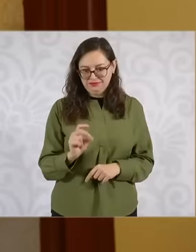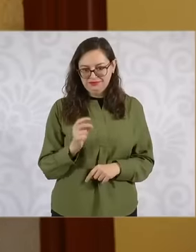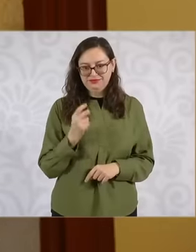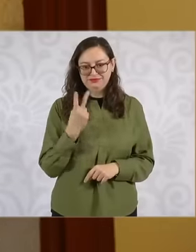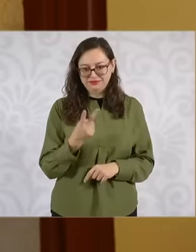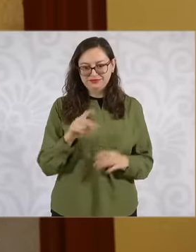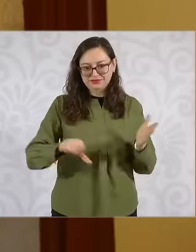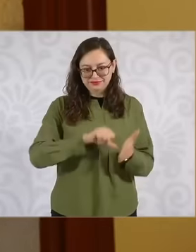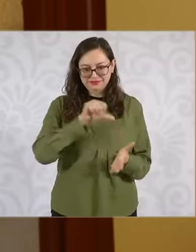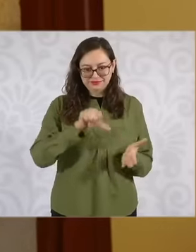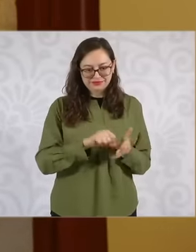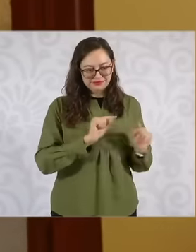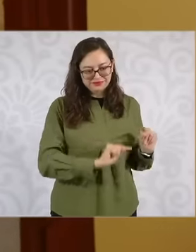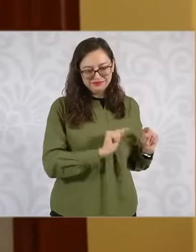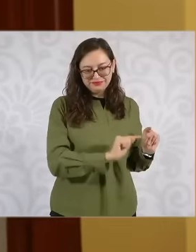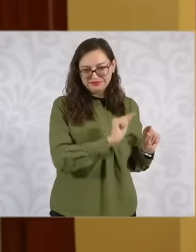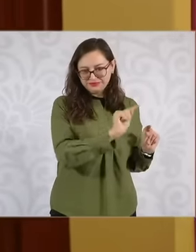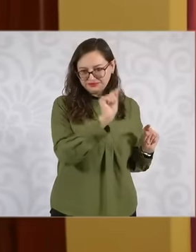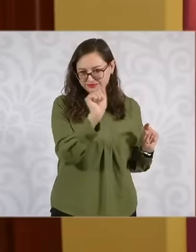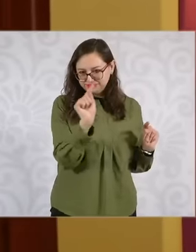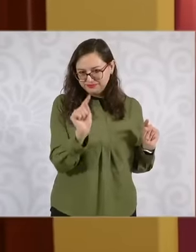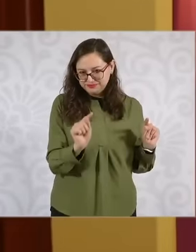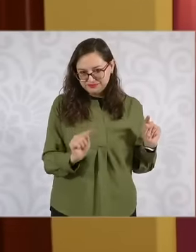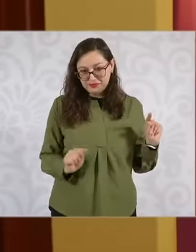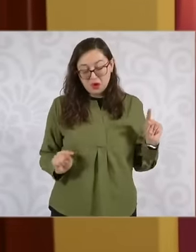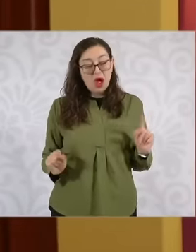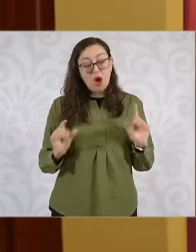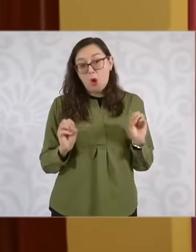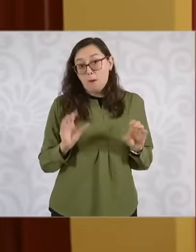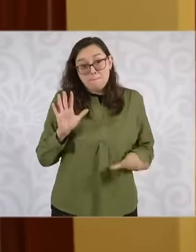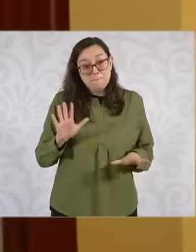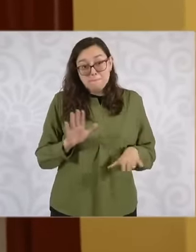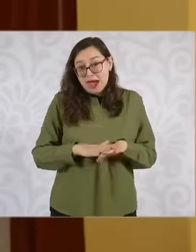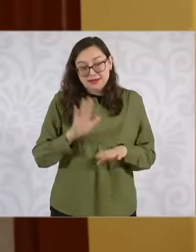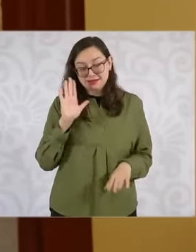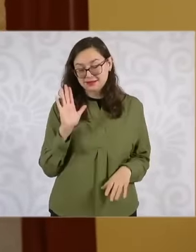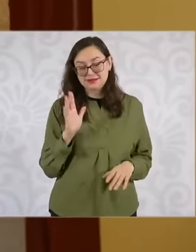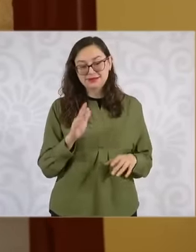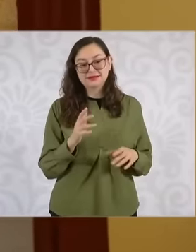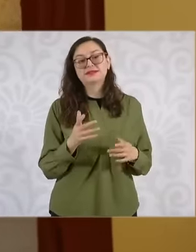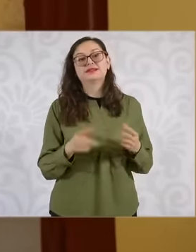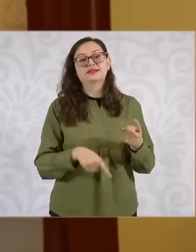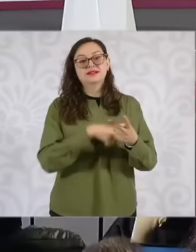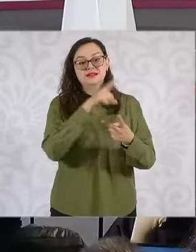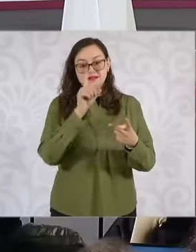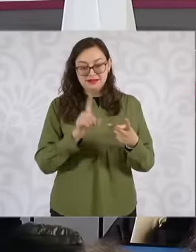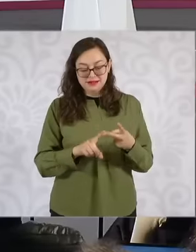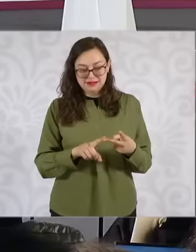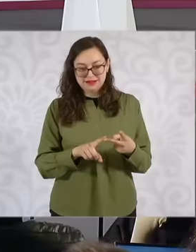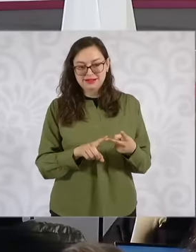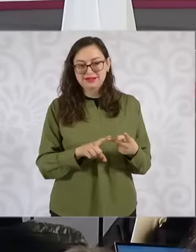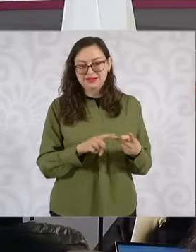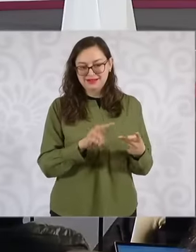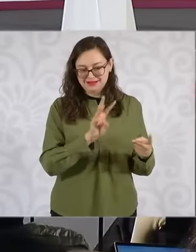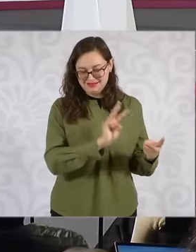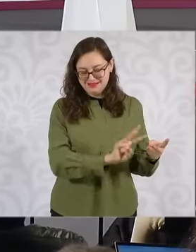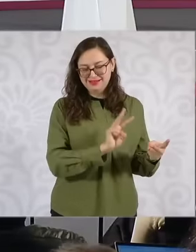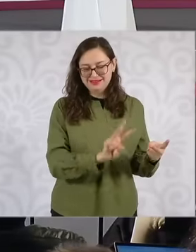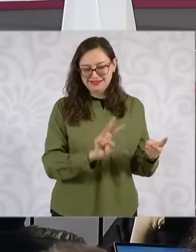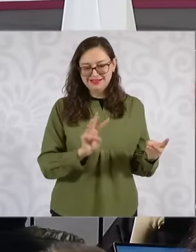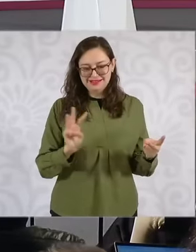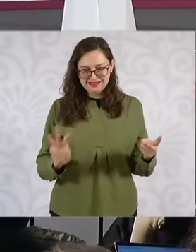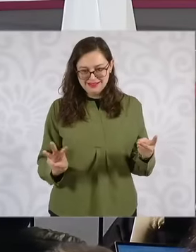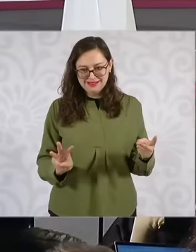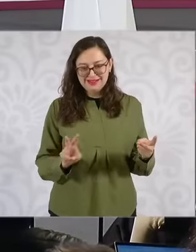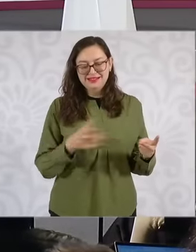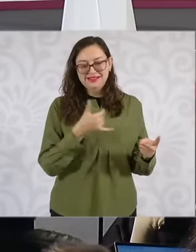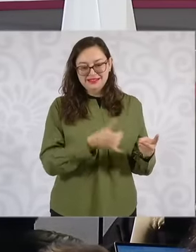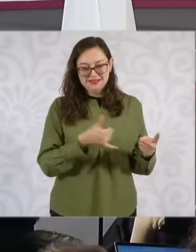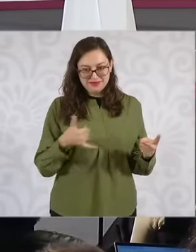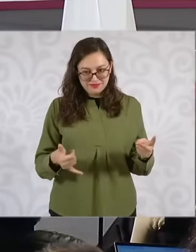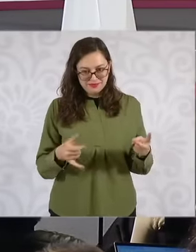in each or more and through the infonavid platforms, the digital ones and through